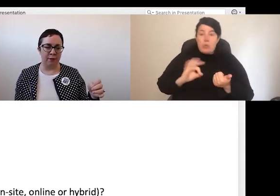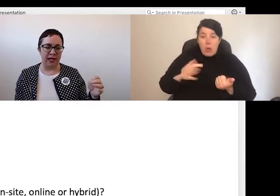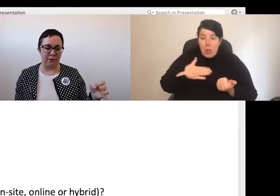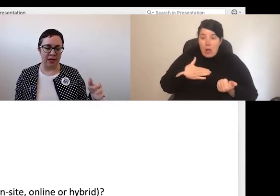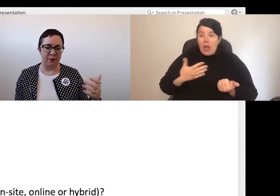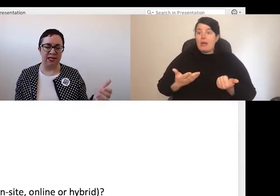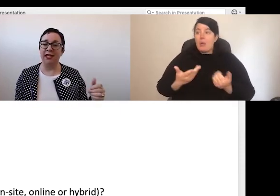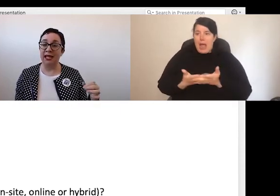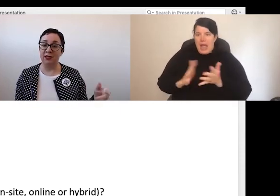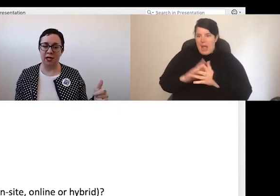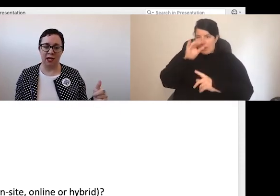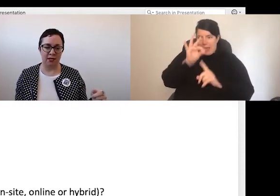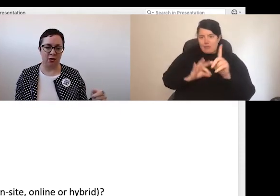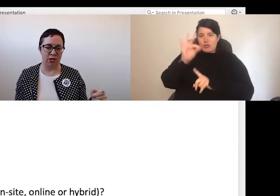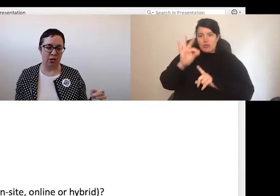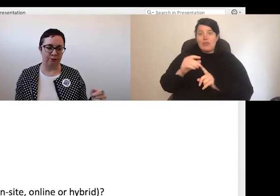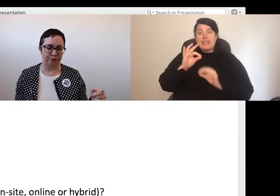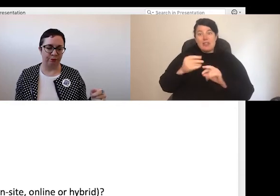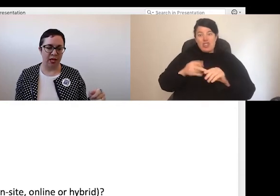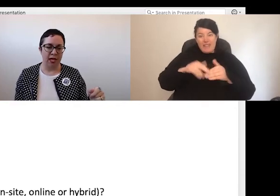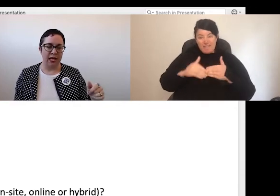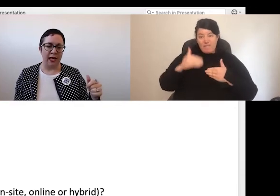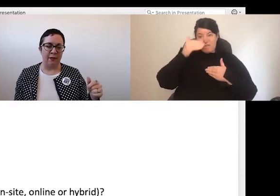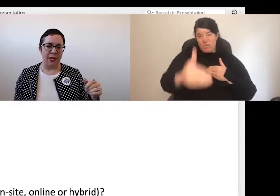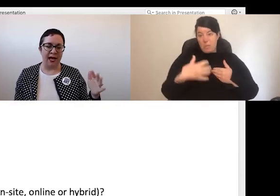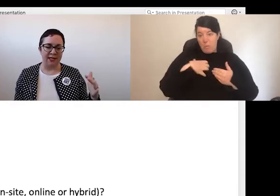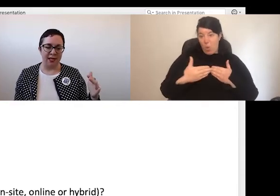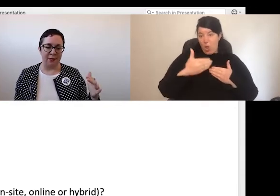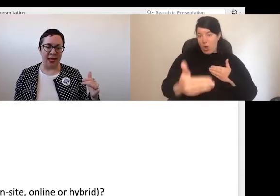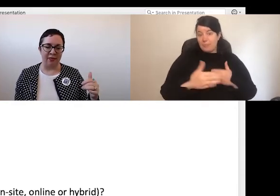to make it better particularly if it is going to last longer term. Ask